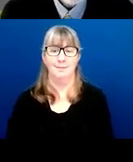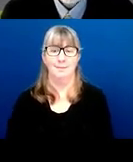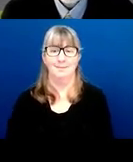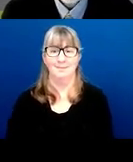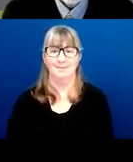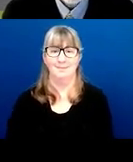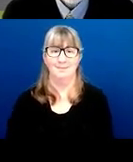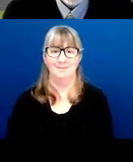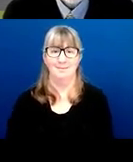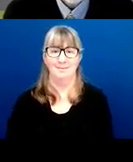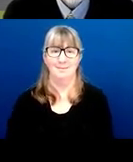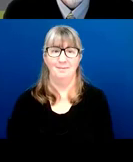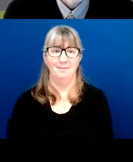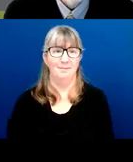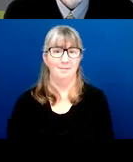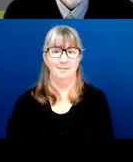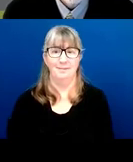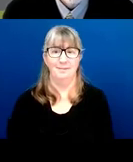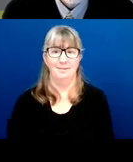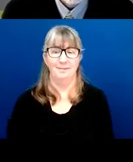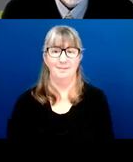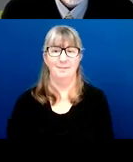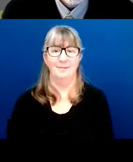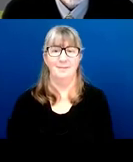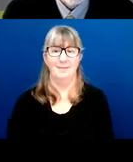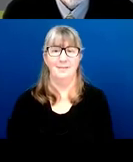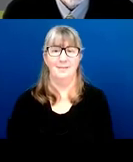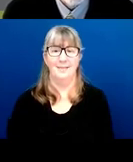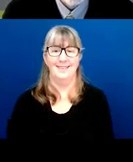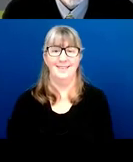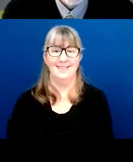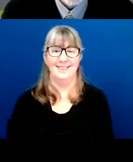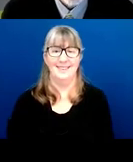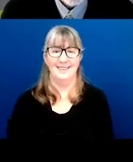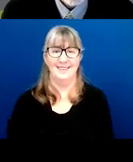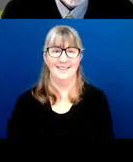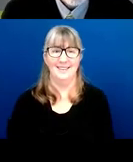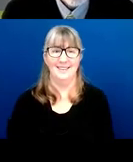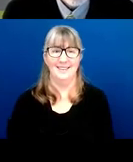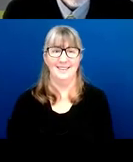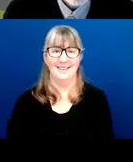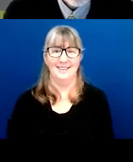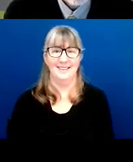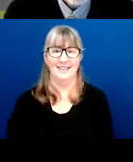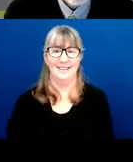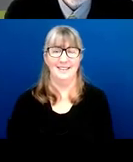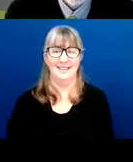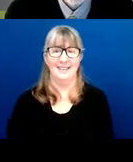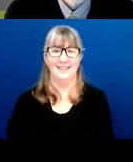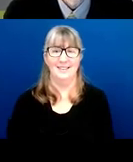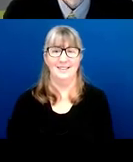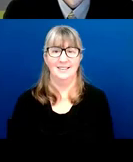It bounces, doesn't it? Back one. There we go. Michelle Timmerman: It is a very eager slide deck.